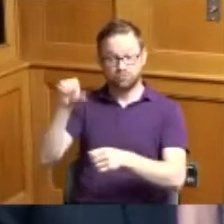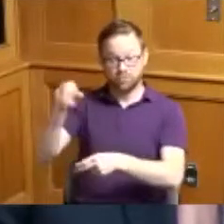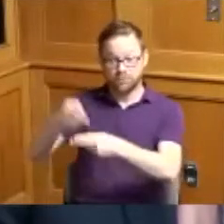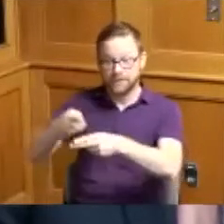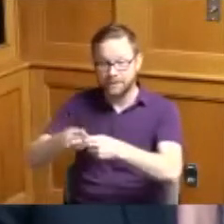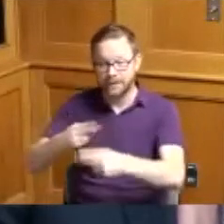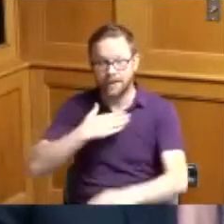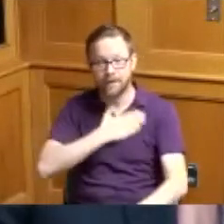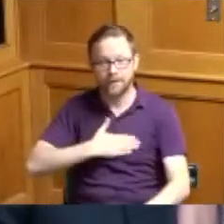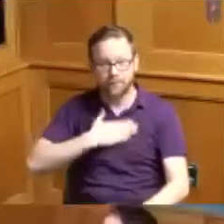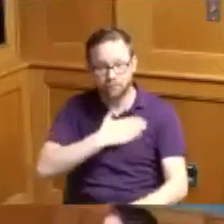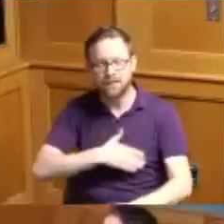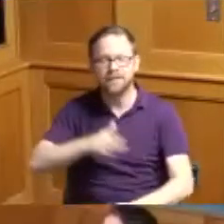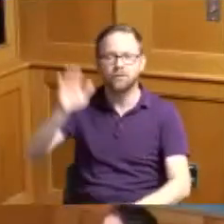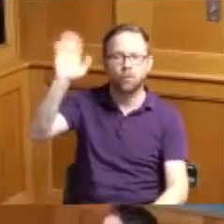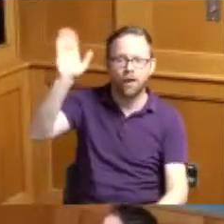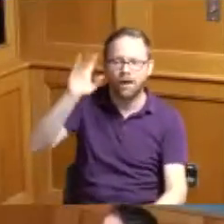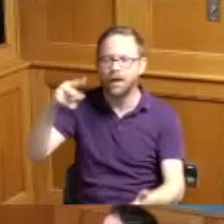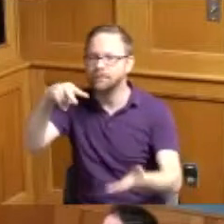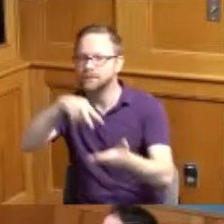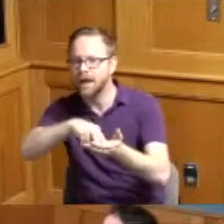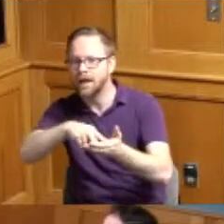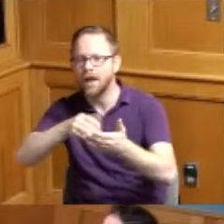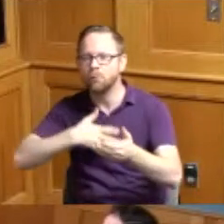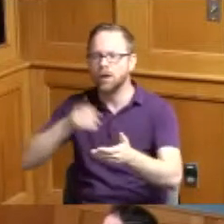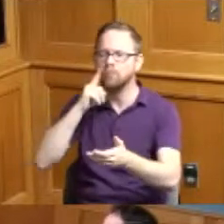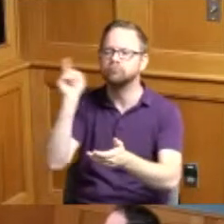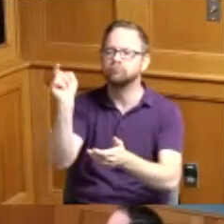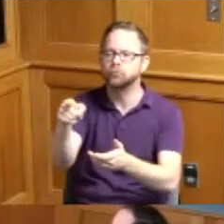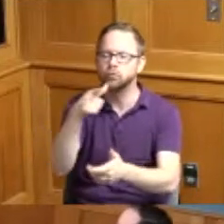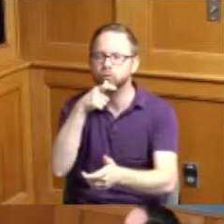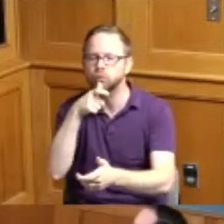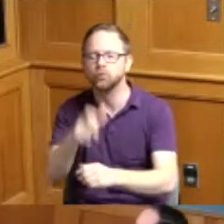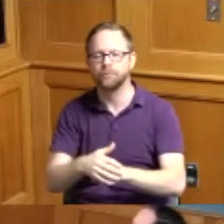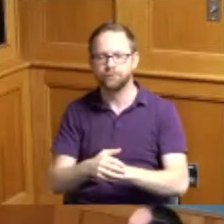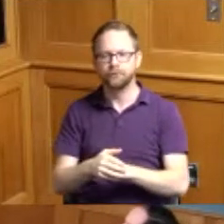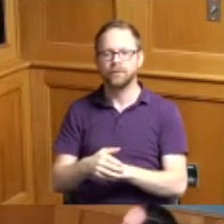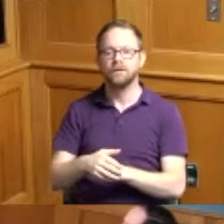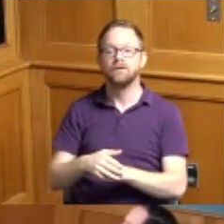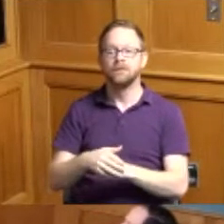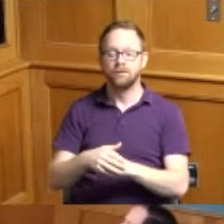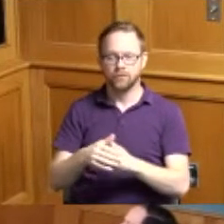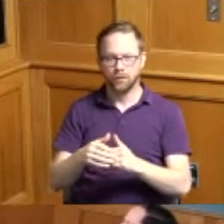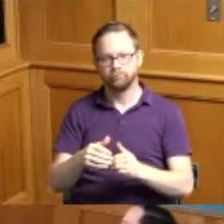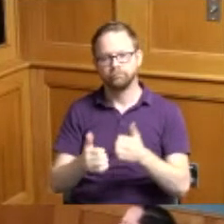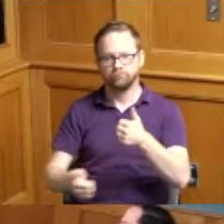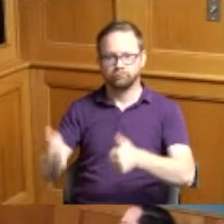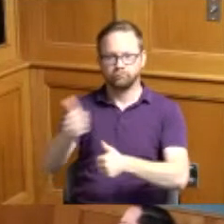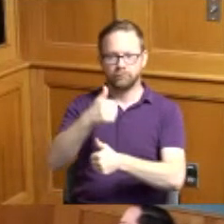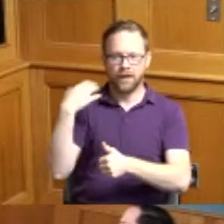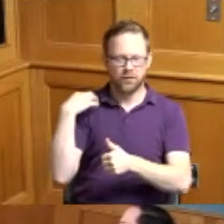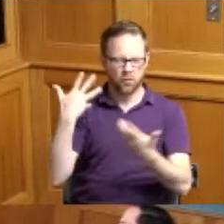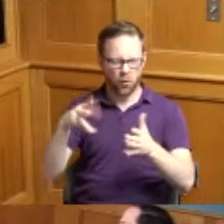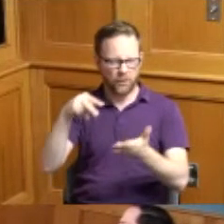please give us a wave or stand up so we know who you are so the head coach already standing is a